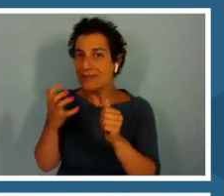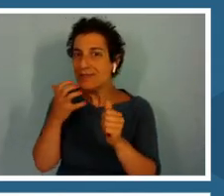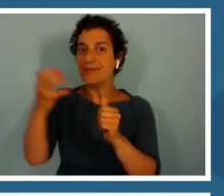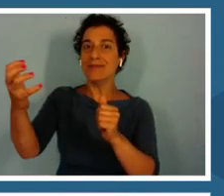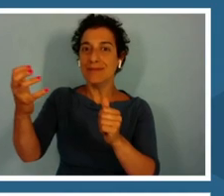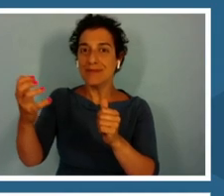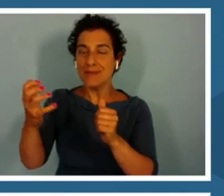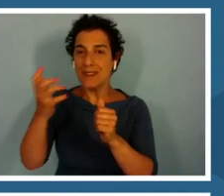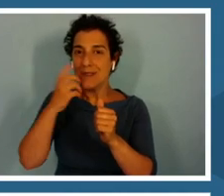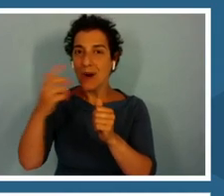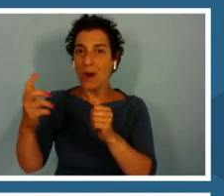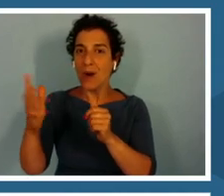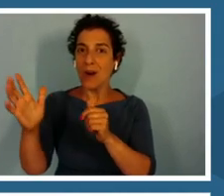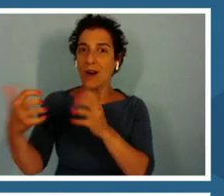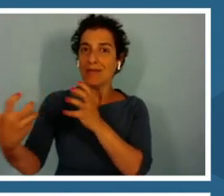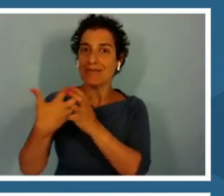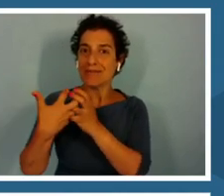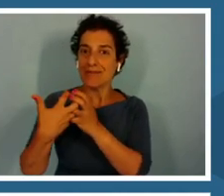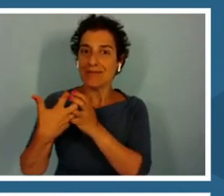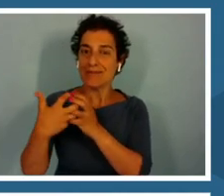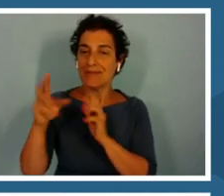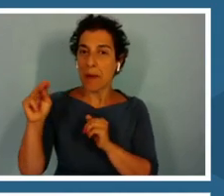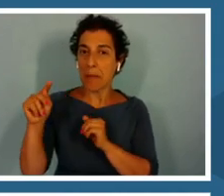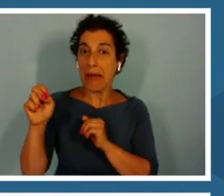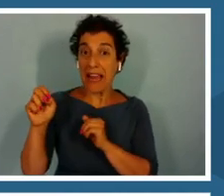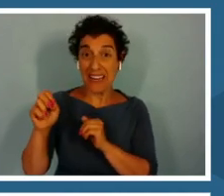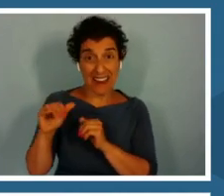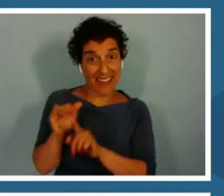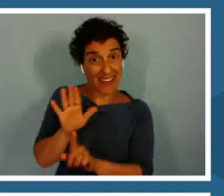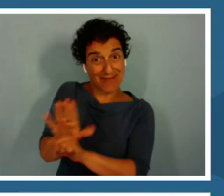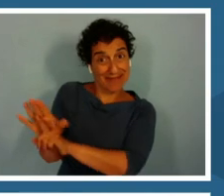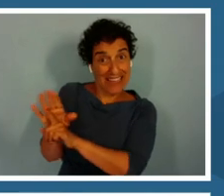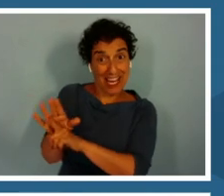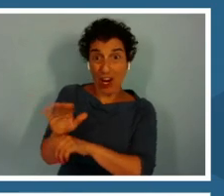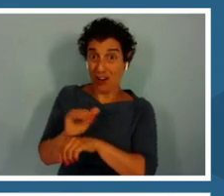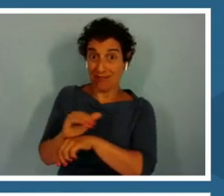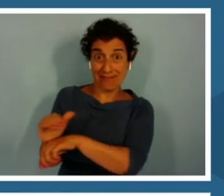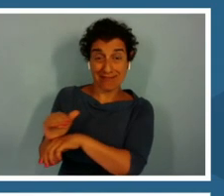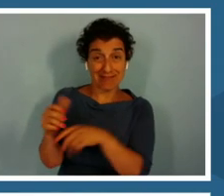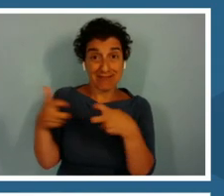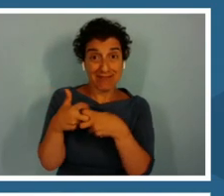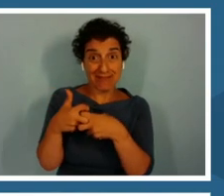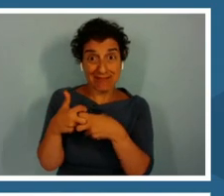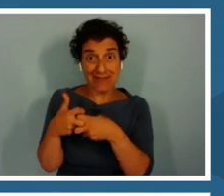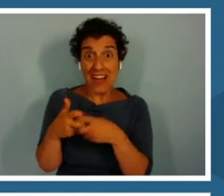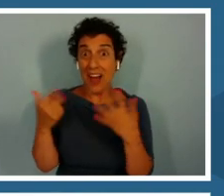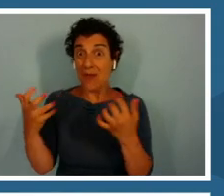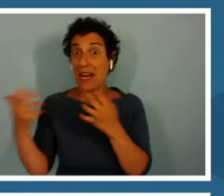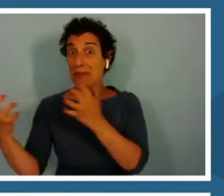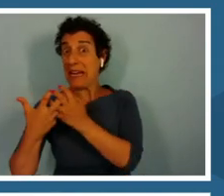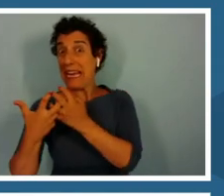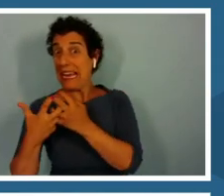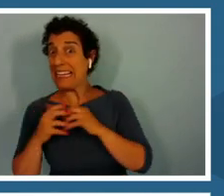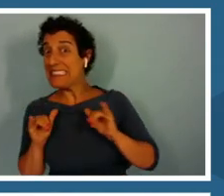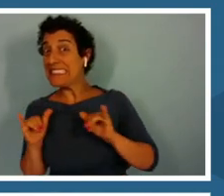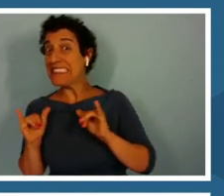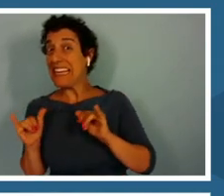That's the dilemma they face every single night, that balance between reproduction and predation on the other.